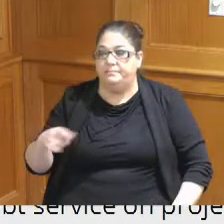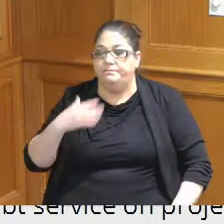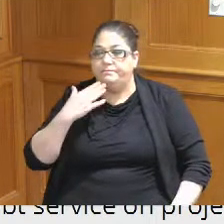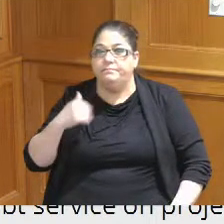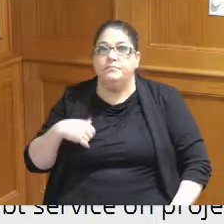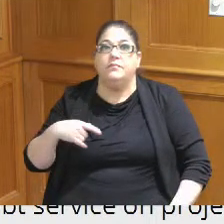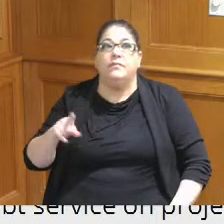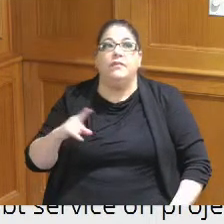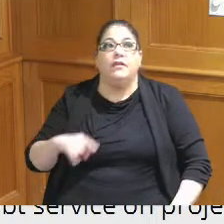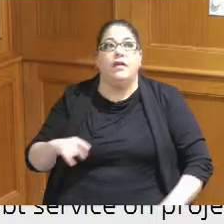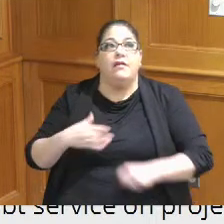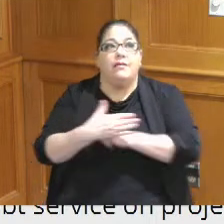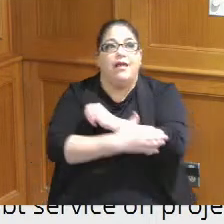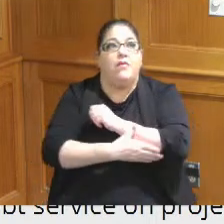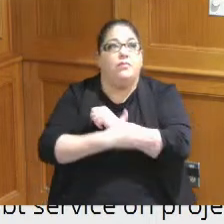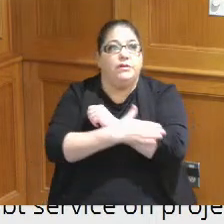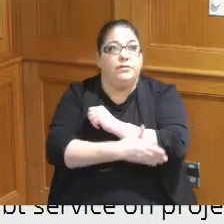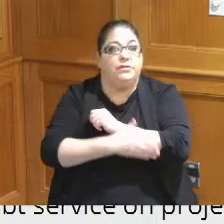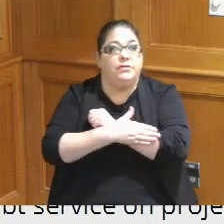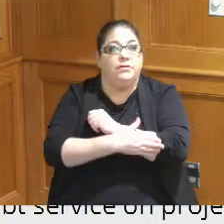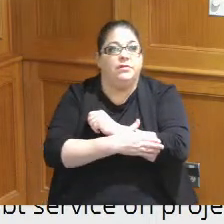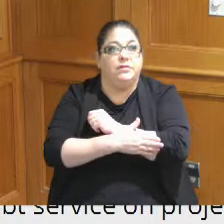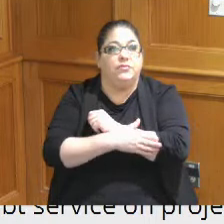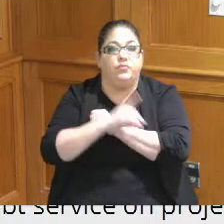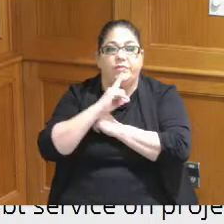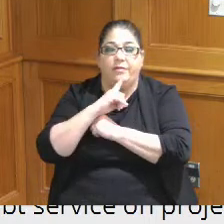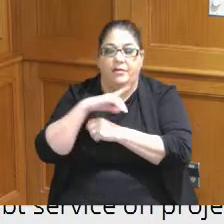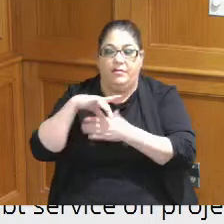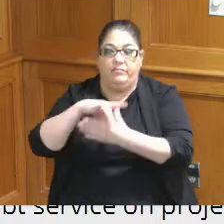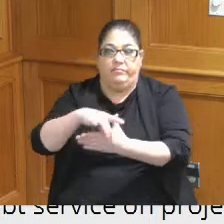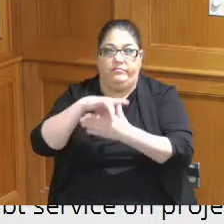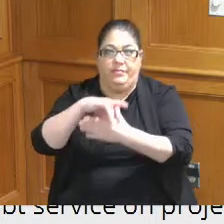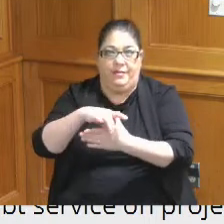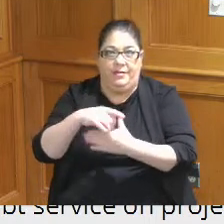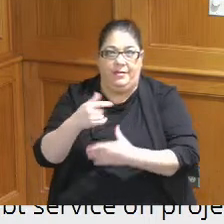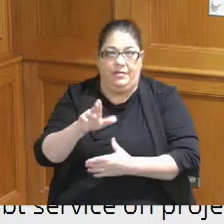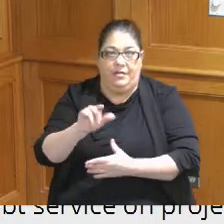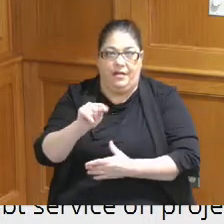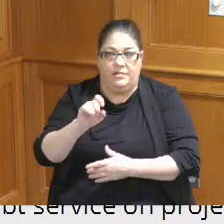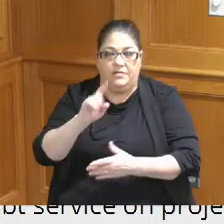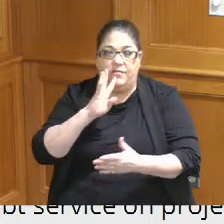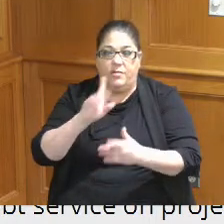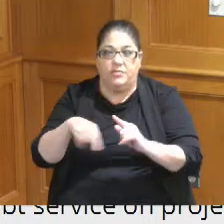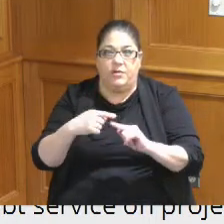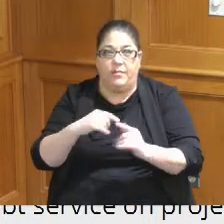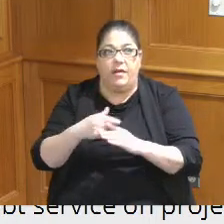this was really the the the the guts of what the the Board had asked earlier and that was